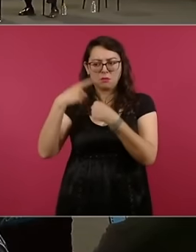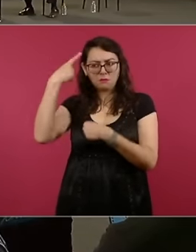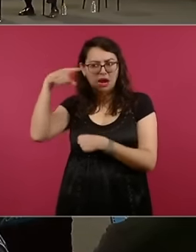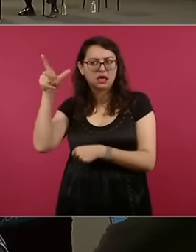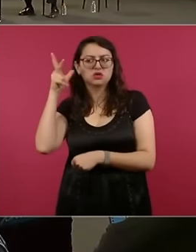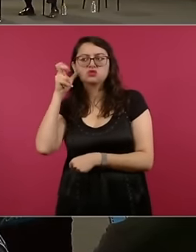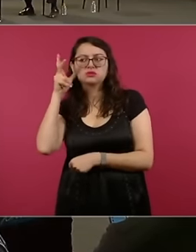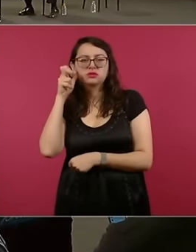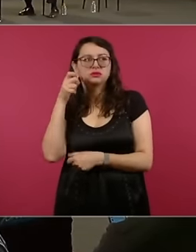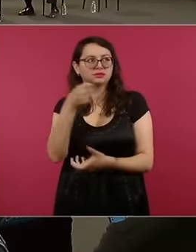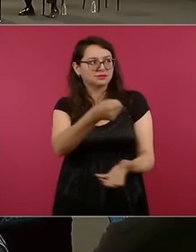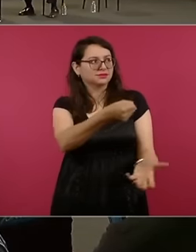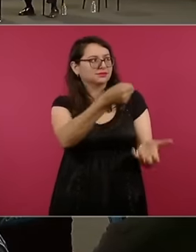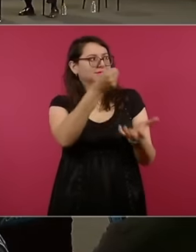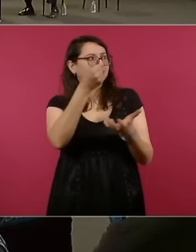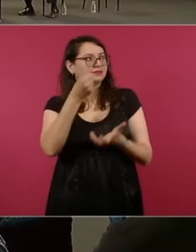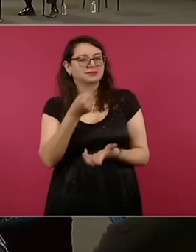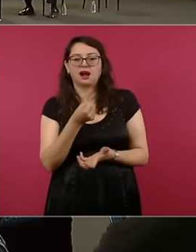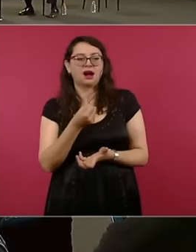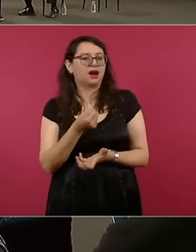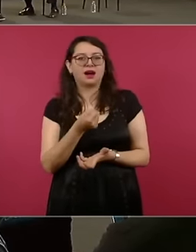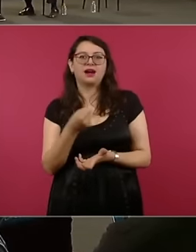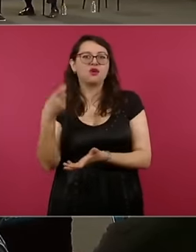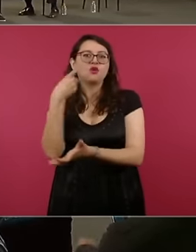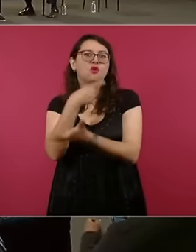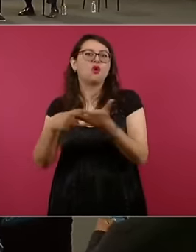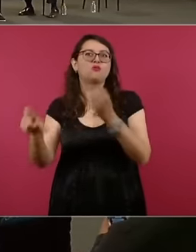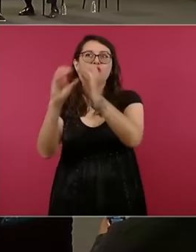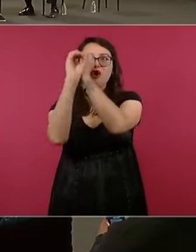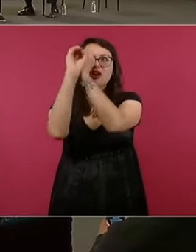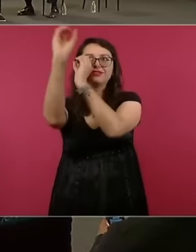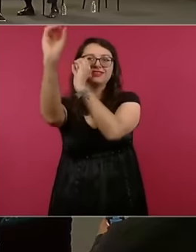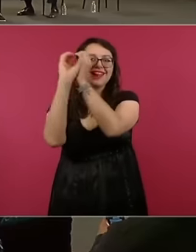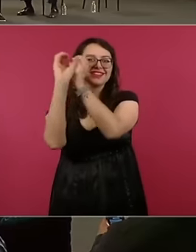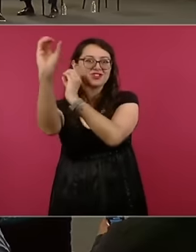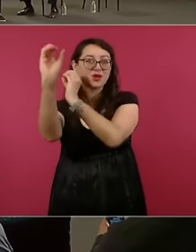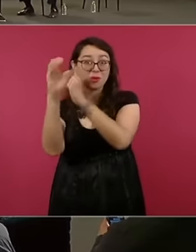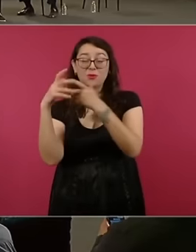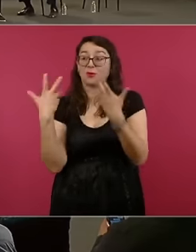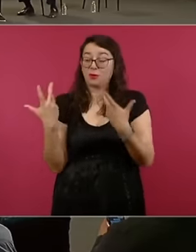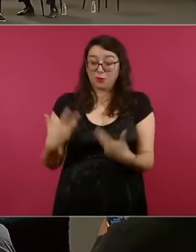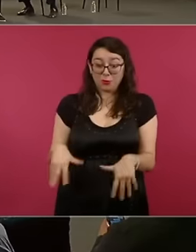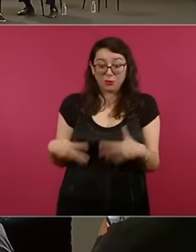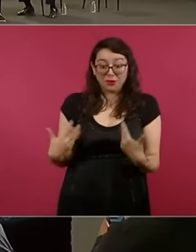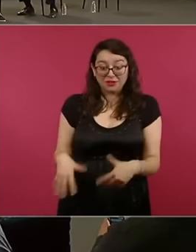and next Monday it will be It is going to be used here in this video. I am telling you about the observation